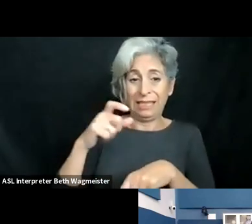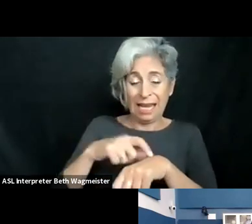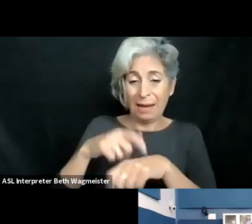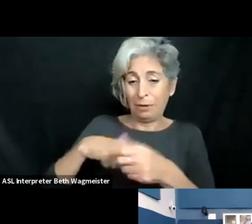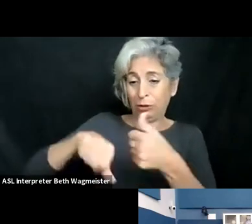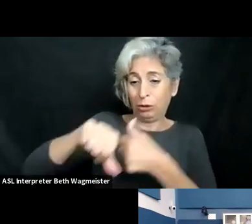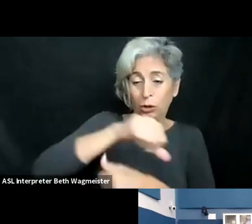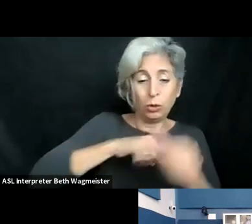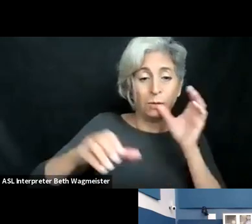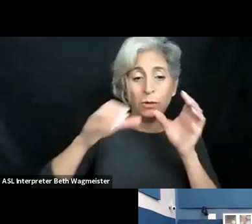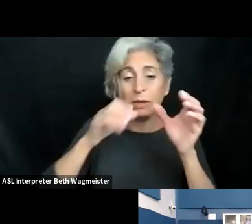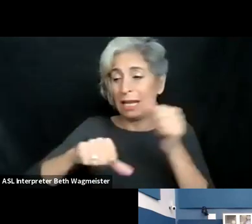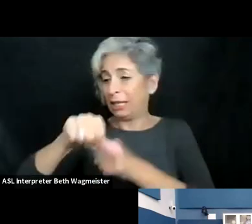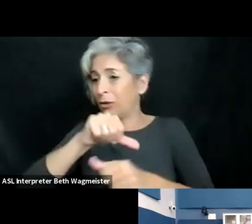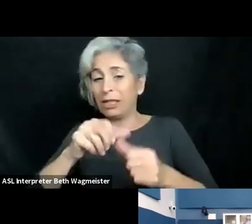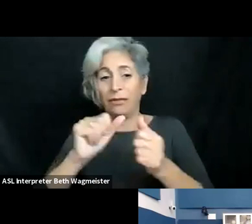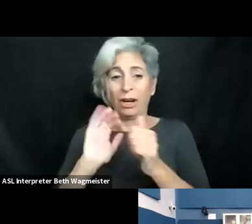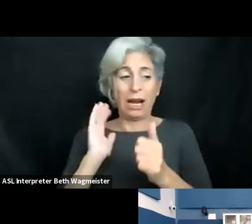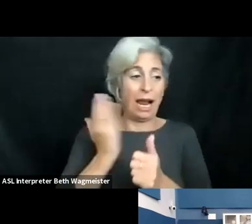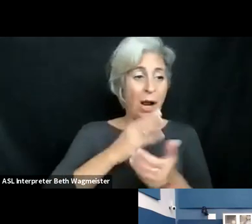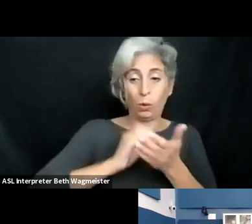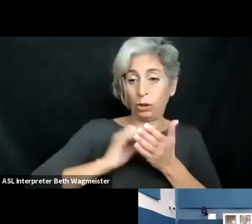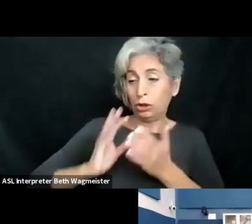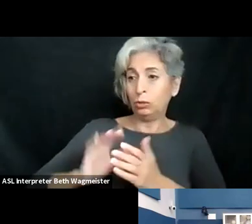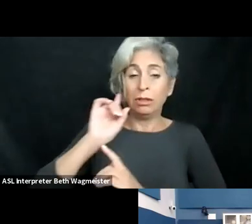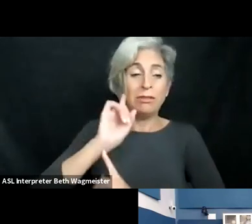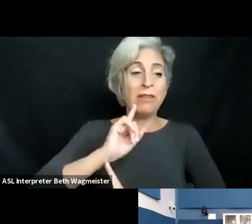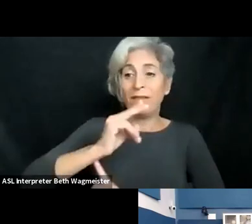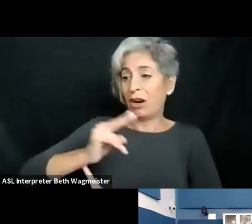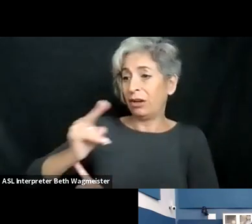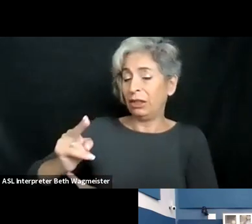us and these two years, almost two years of missed